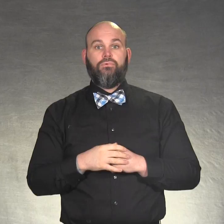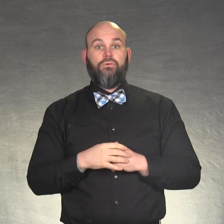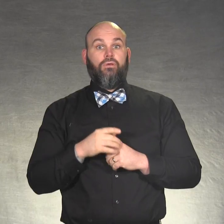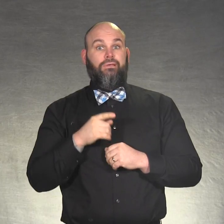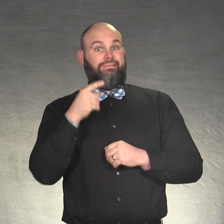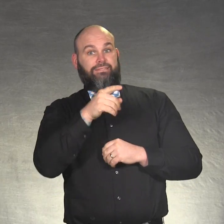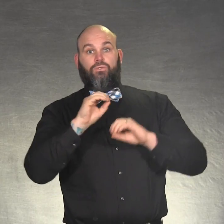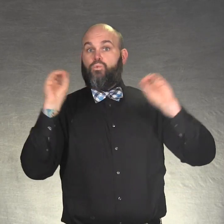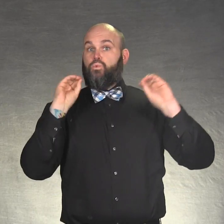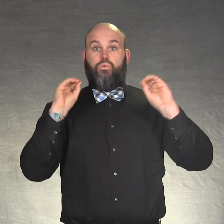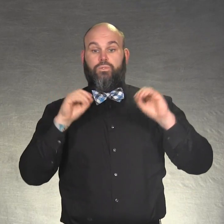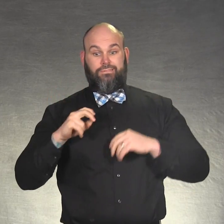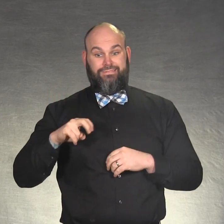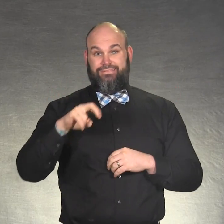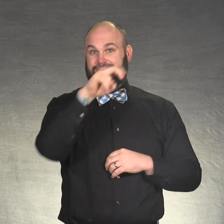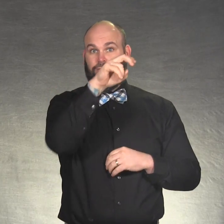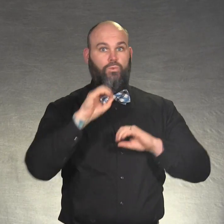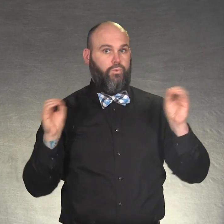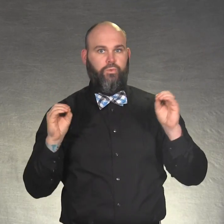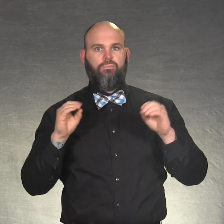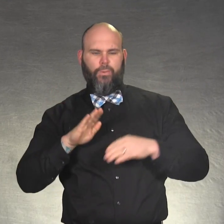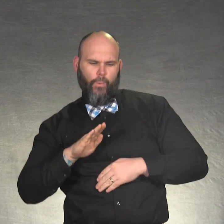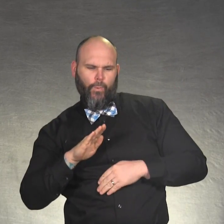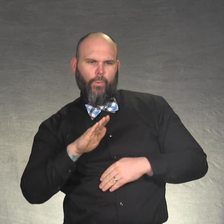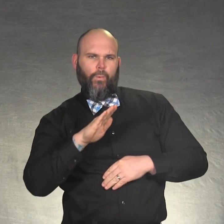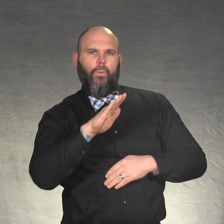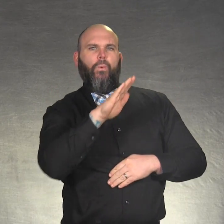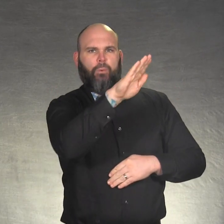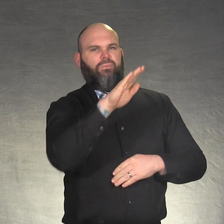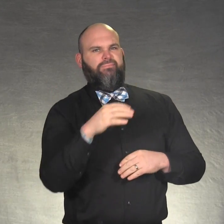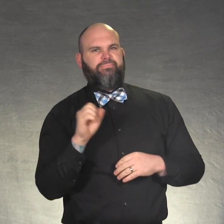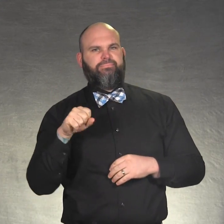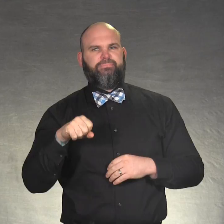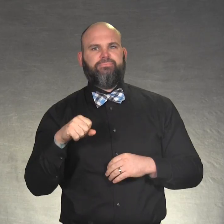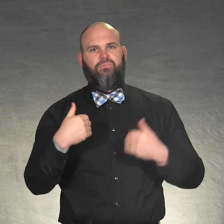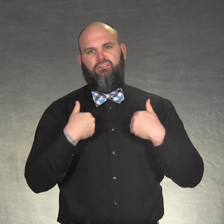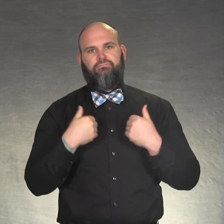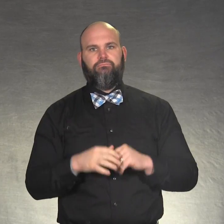with no stairs but there is a steep slope.